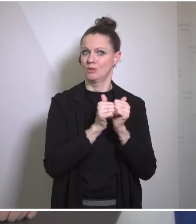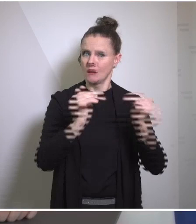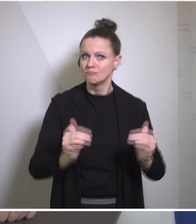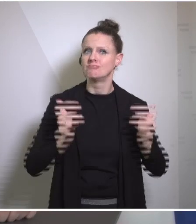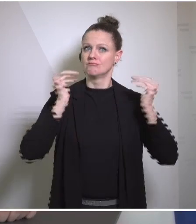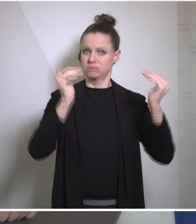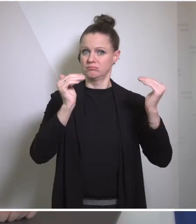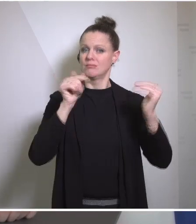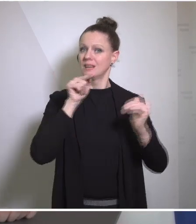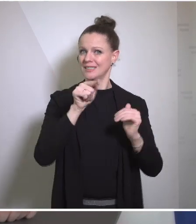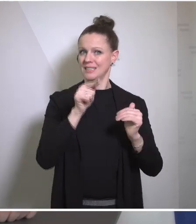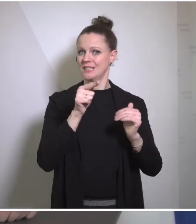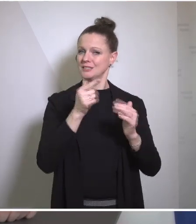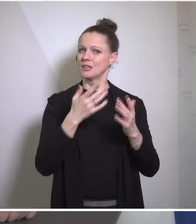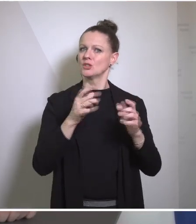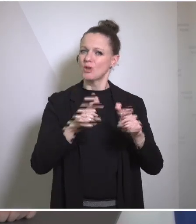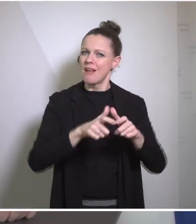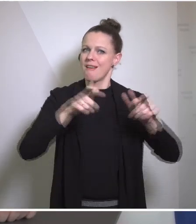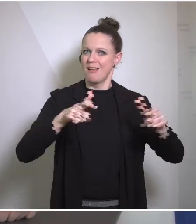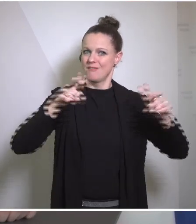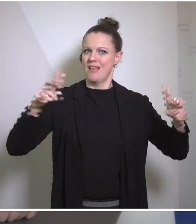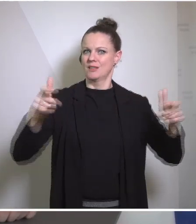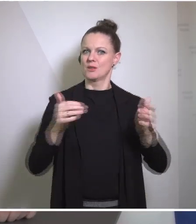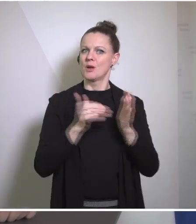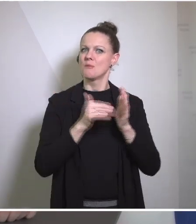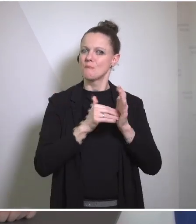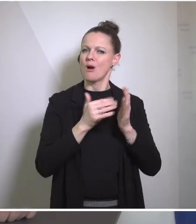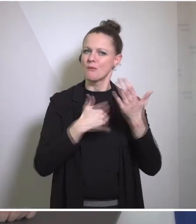this level should be even expanded. We need more than less people-to-people-contact. We need more